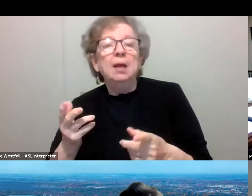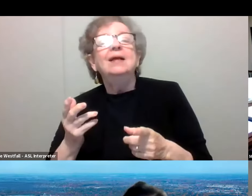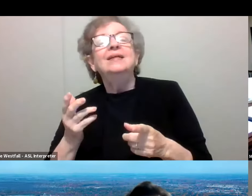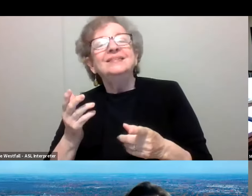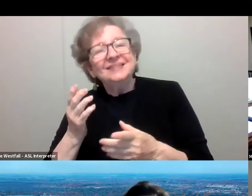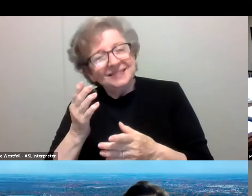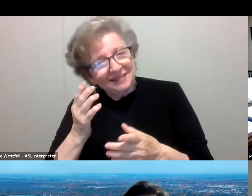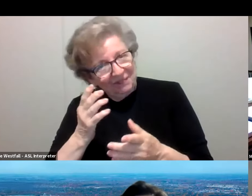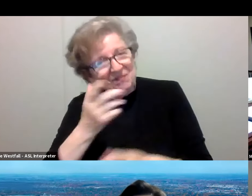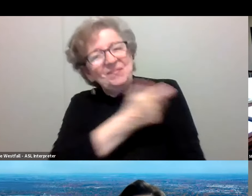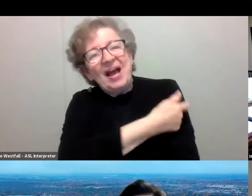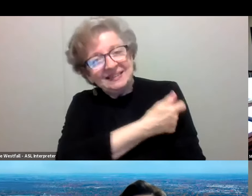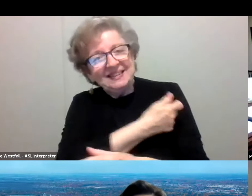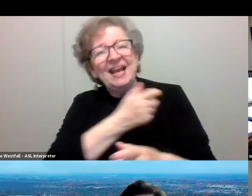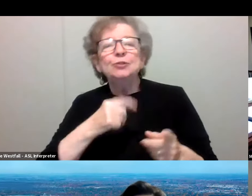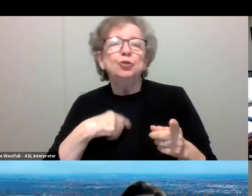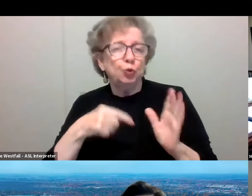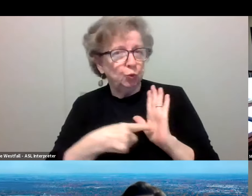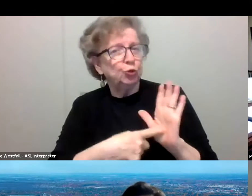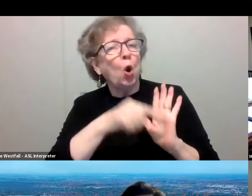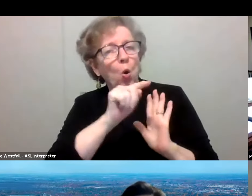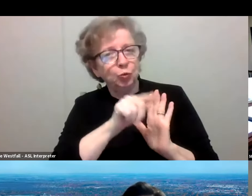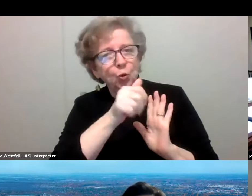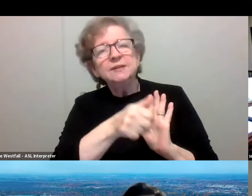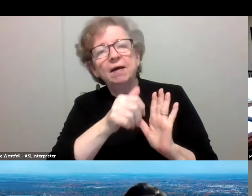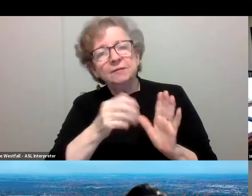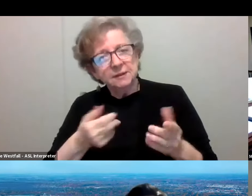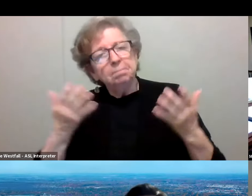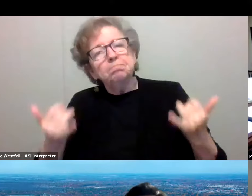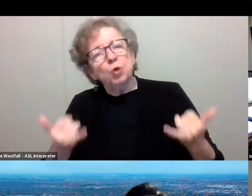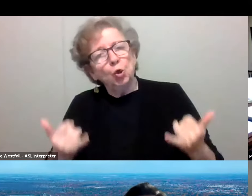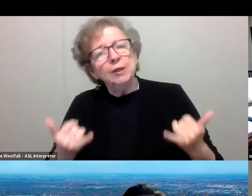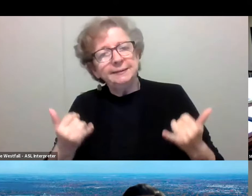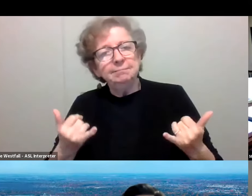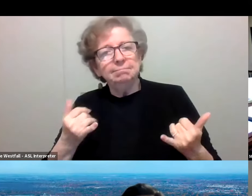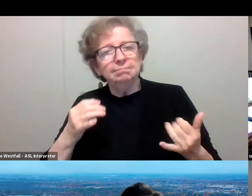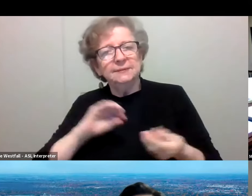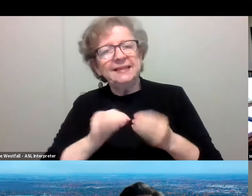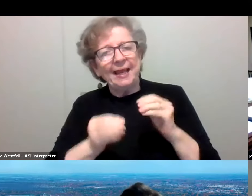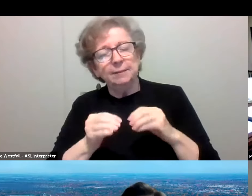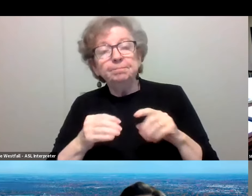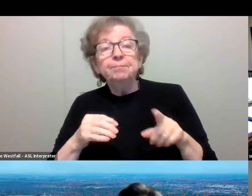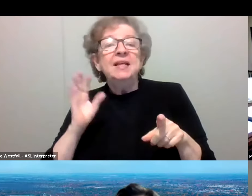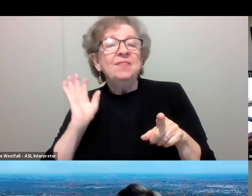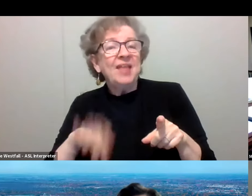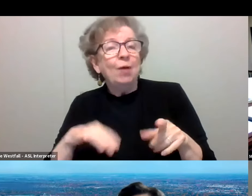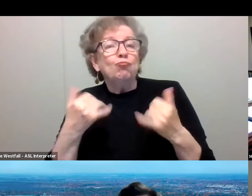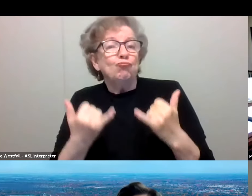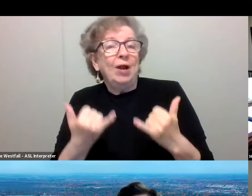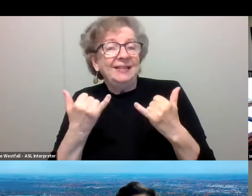as you presented some really great contemporary data, and that ultimately this is what's gonna move us forward.